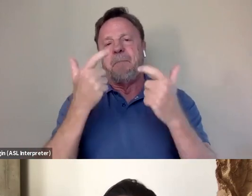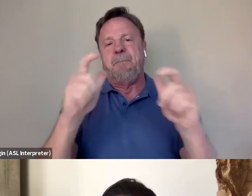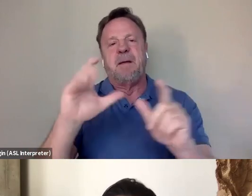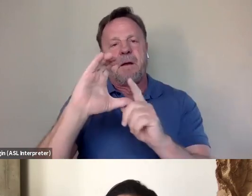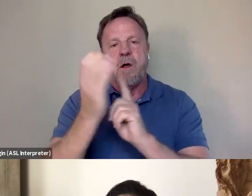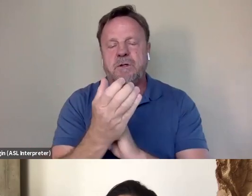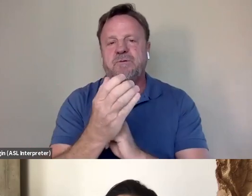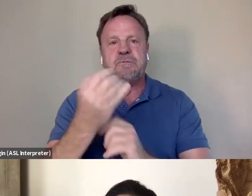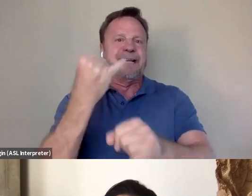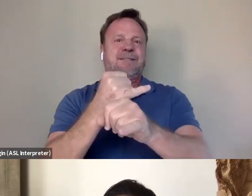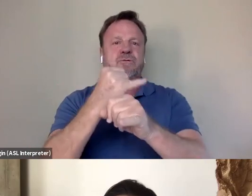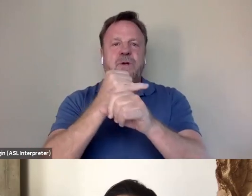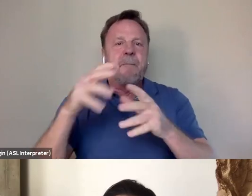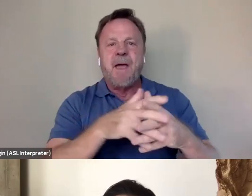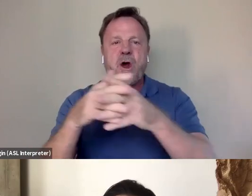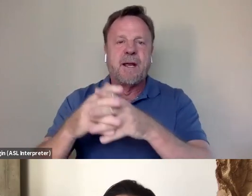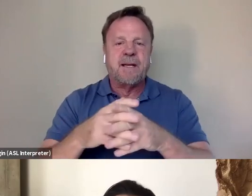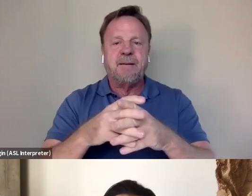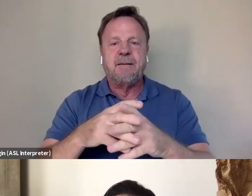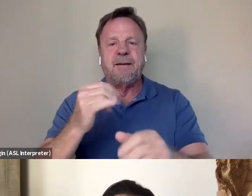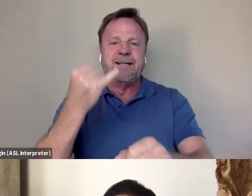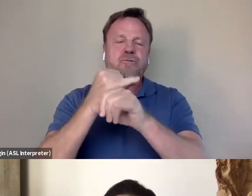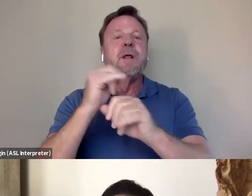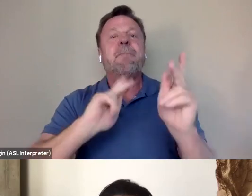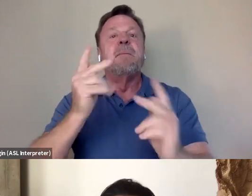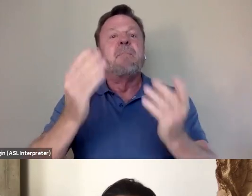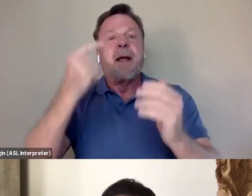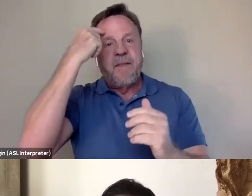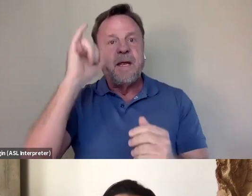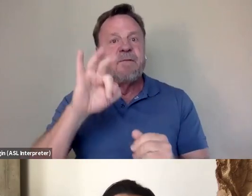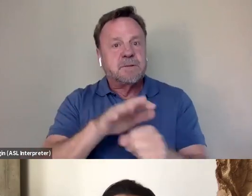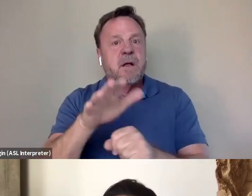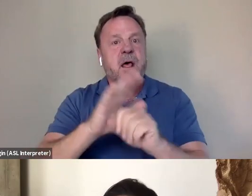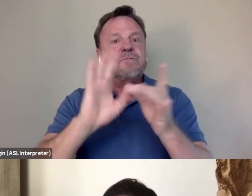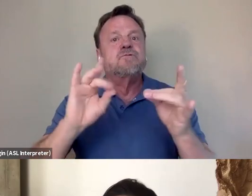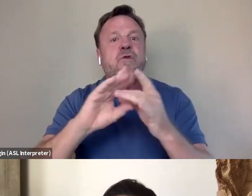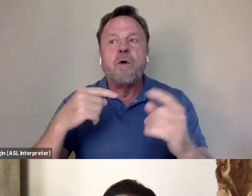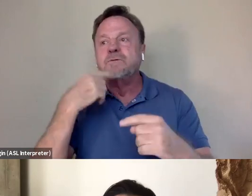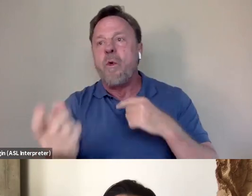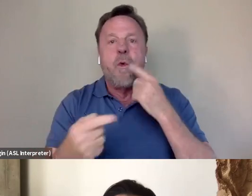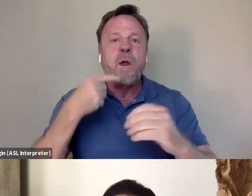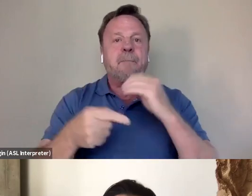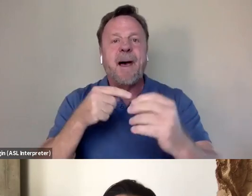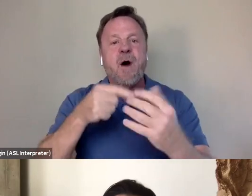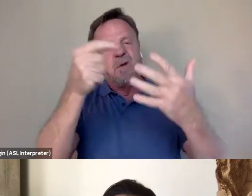American institutions, and people might think that there's been enough stories told about them, but you know,